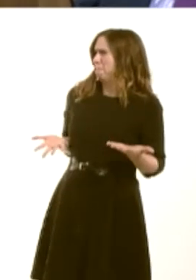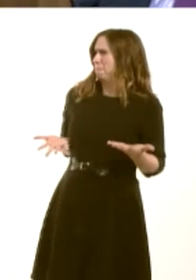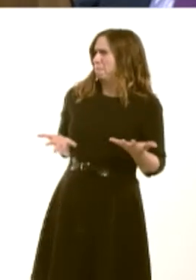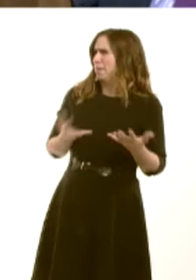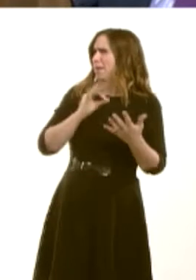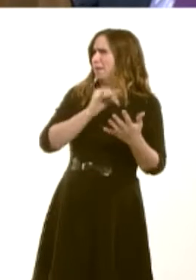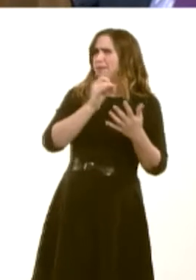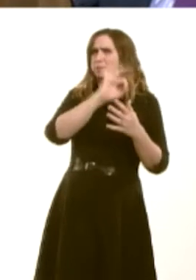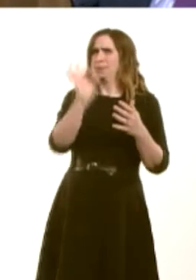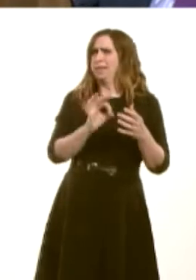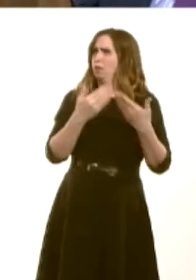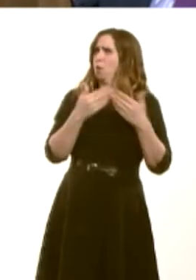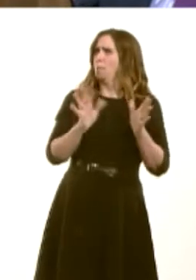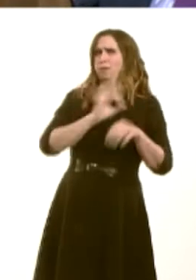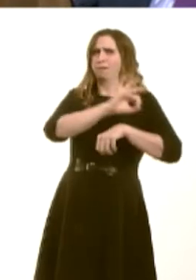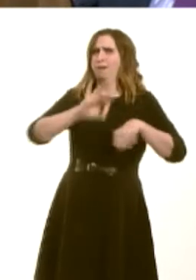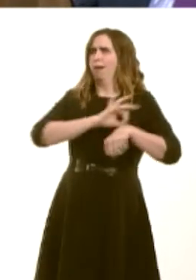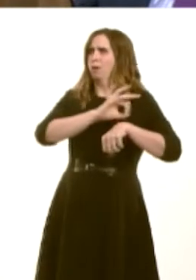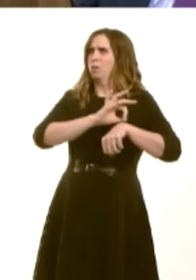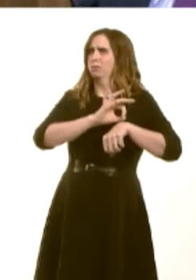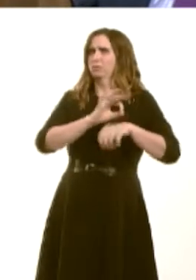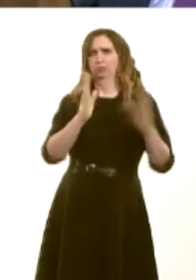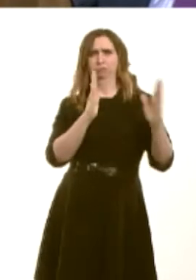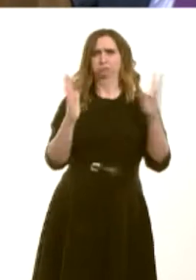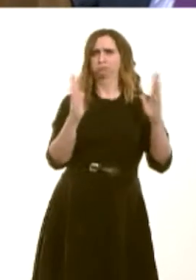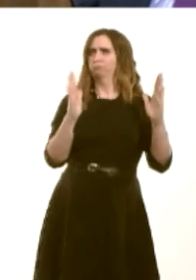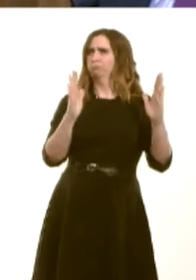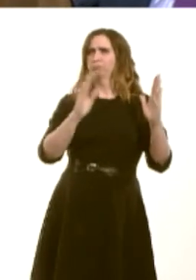for daily core hours or within one hour of daily core hours. Thatís an increase of 20